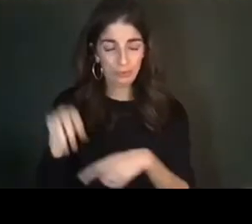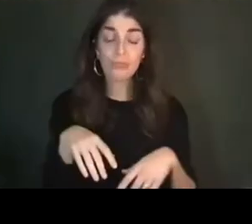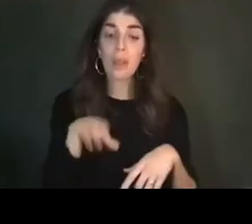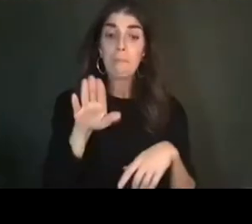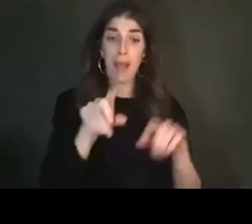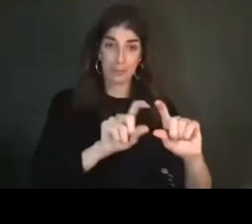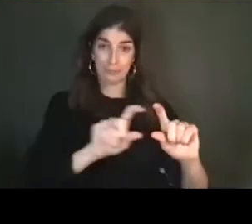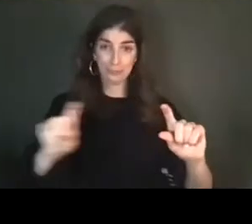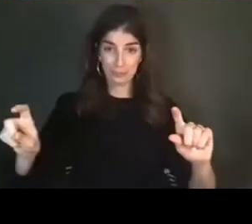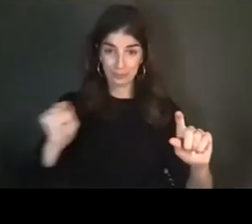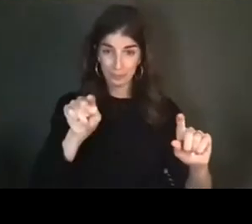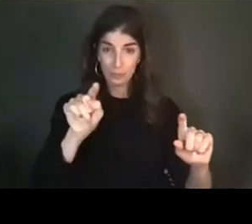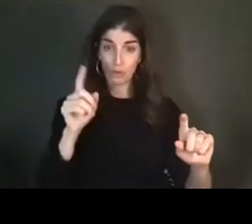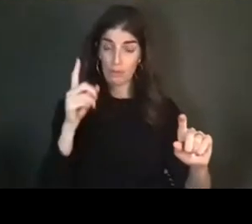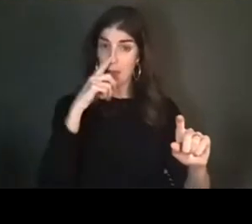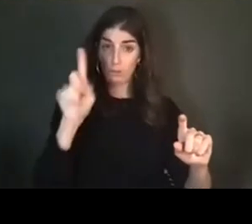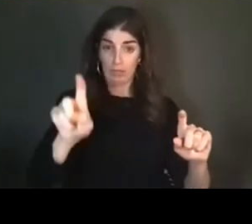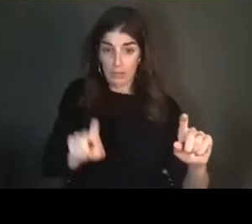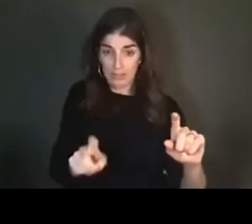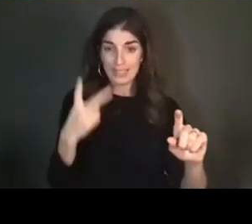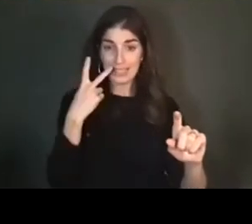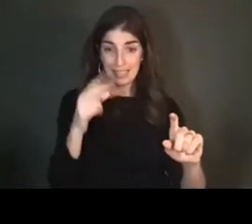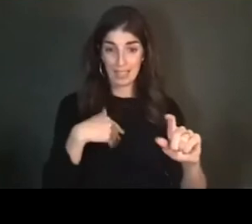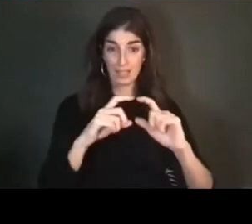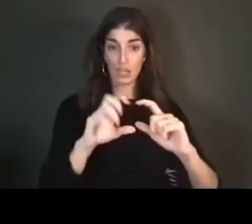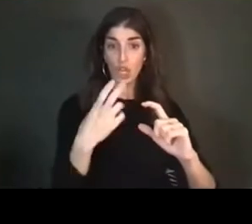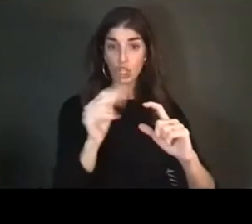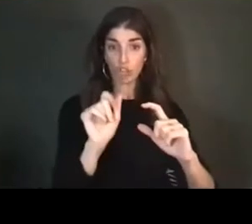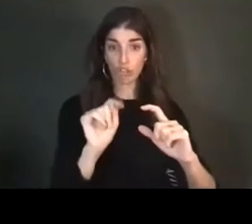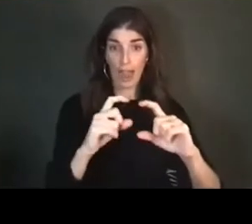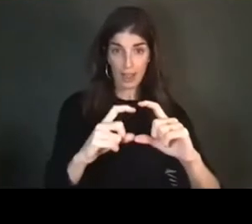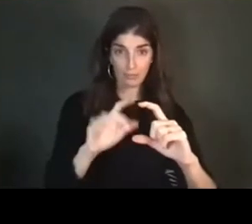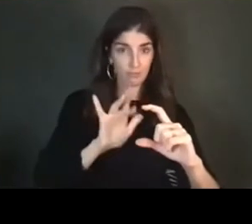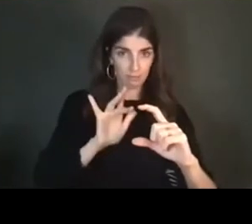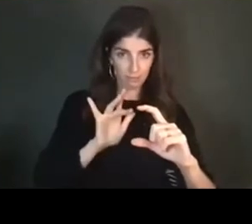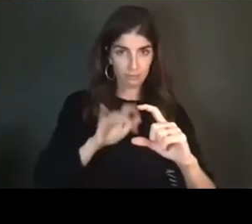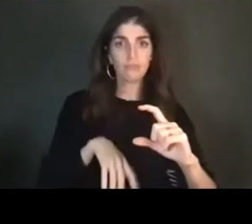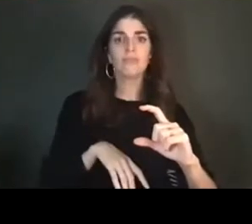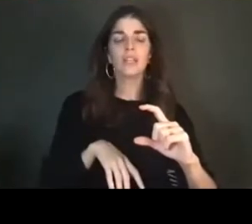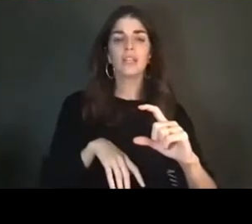your cursor to the bottom of the screen, you will see a chat icon, and that is how you